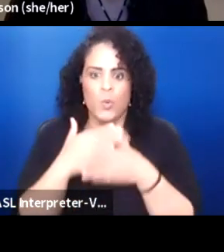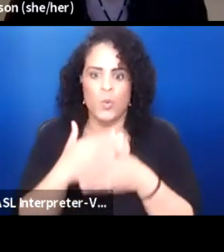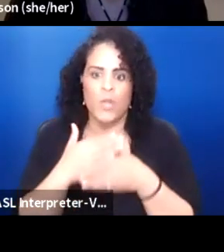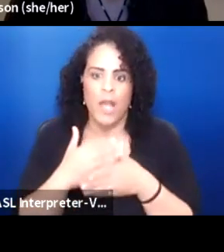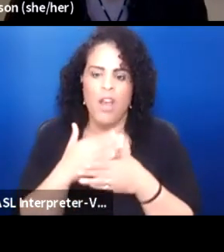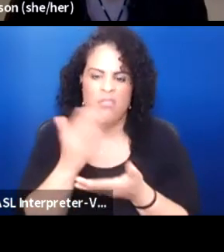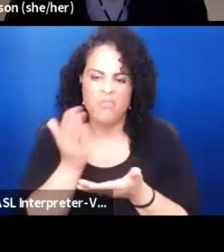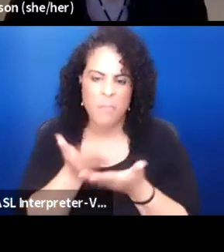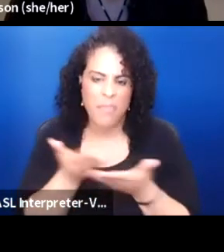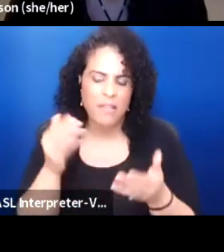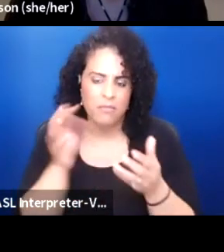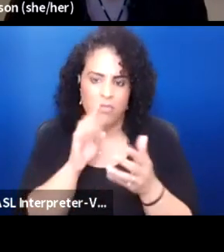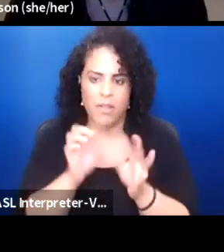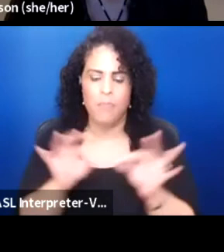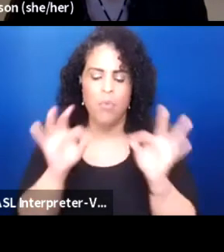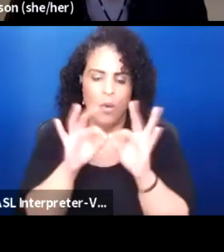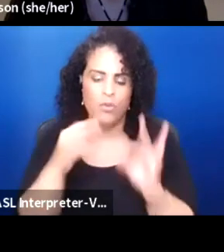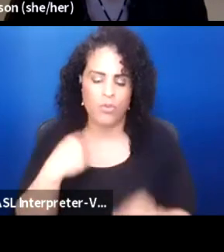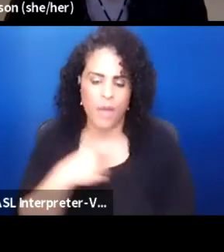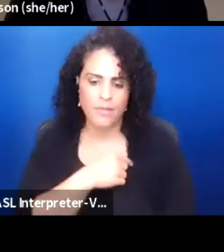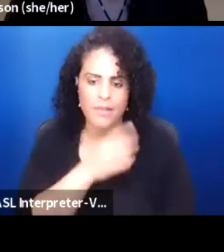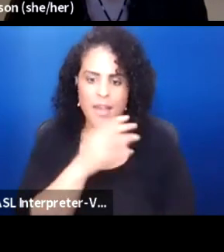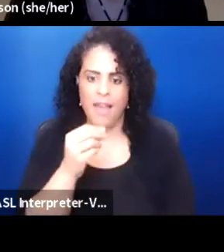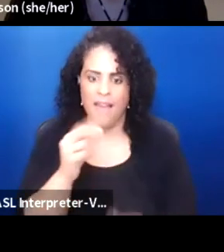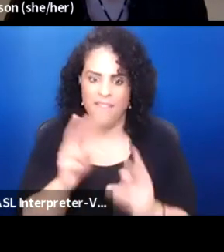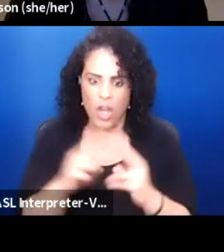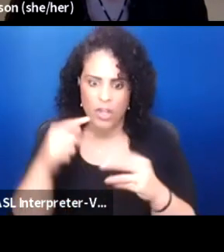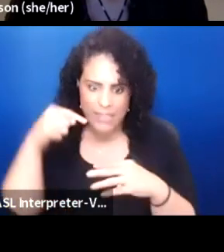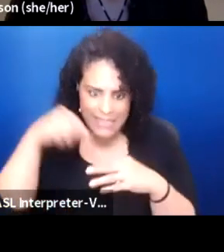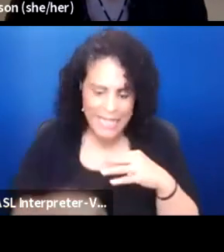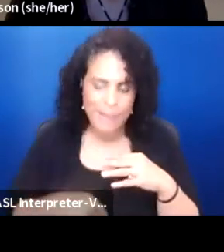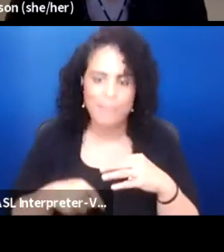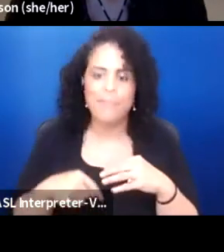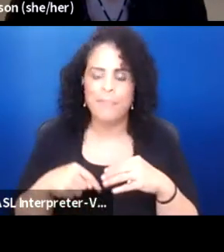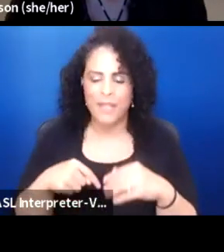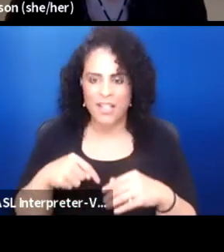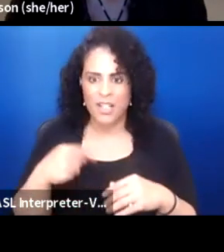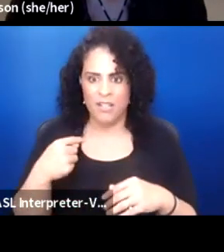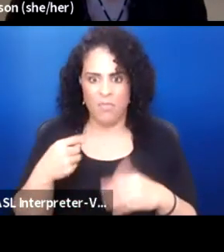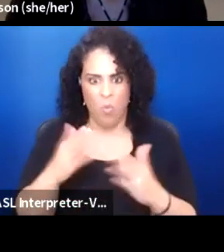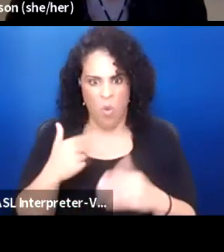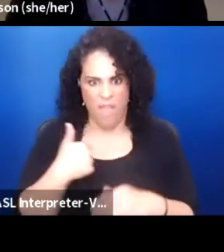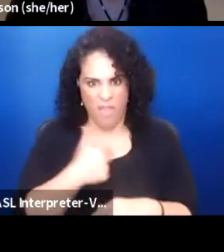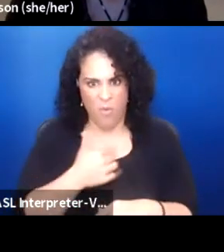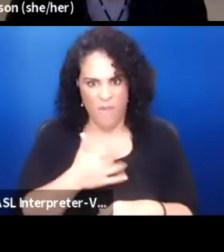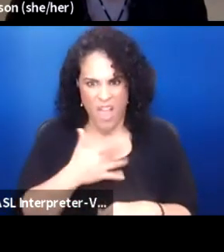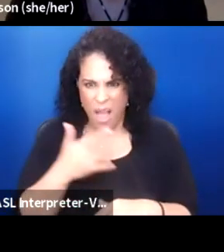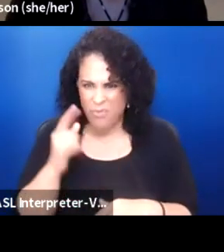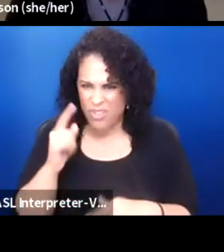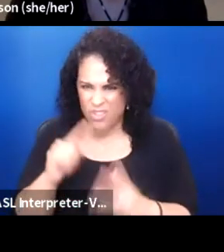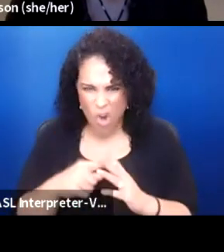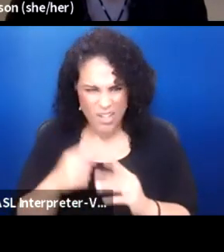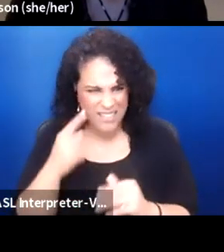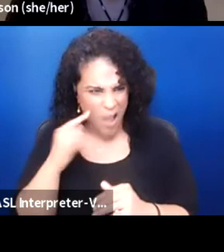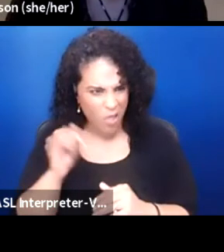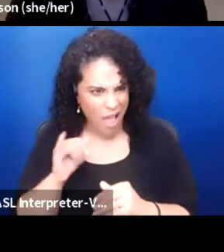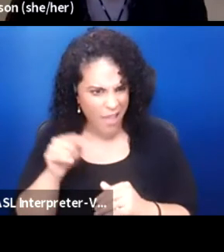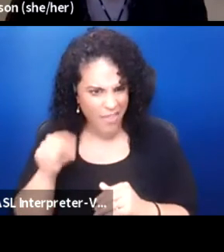that are very important to us and very deep to us in a way that we feel. I'd be starting to sound like a group or something, a support group.